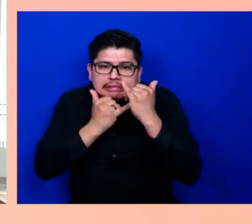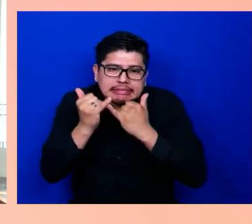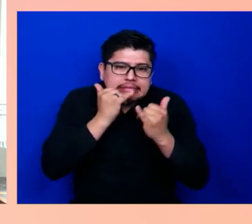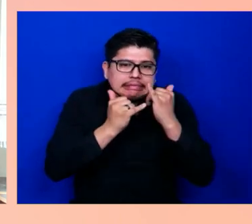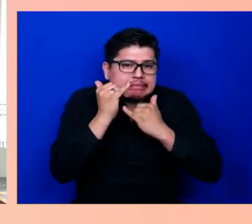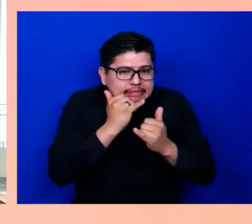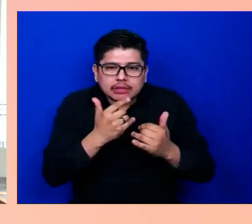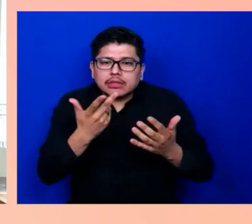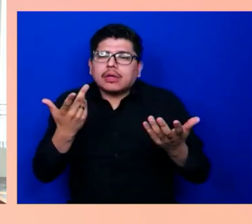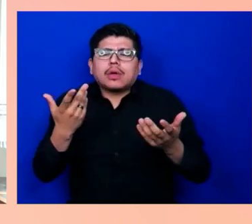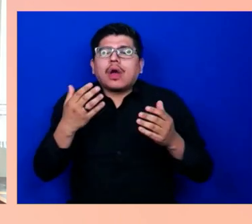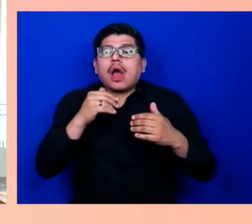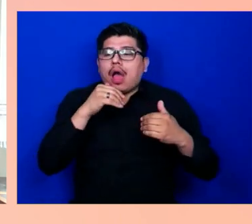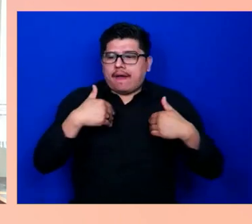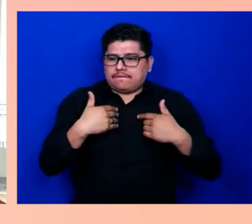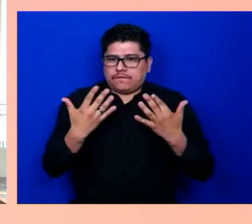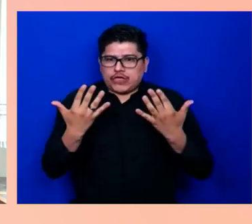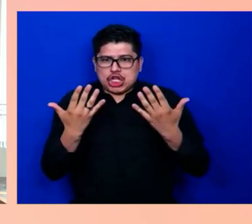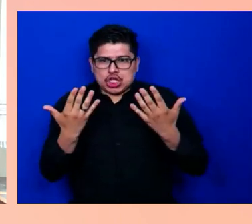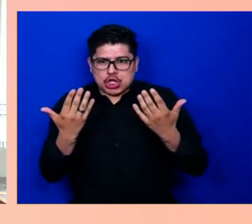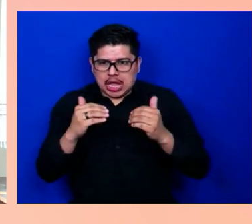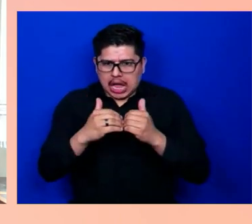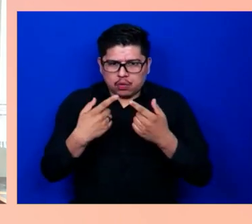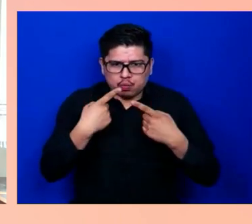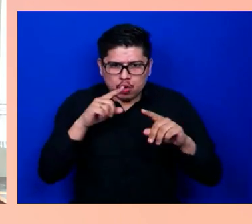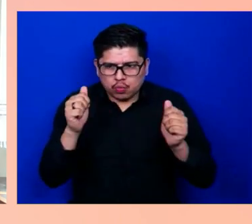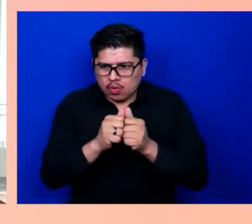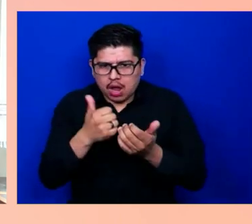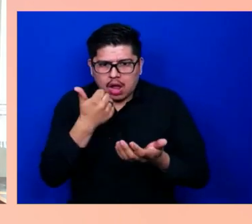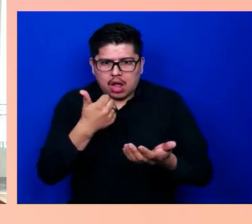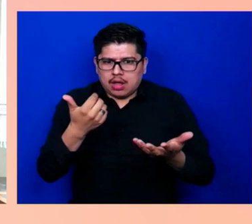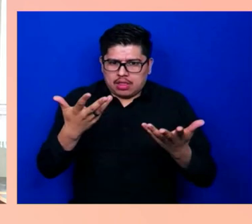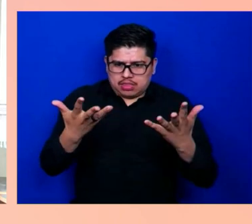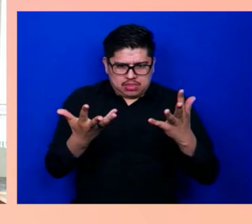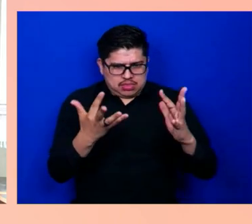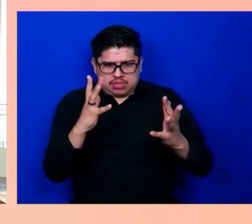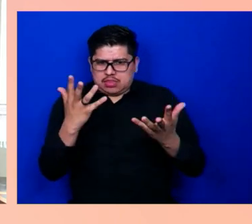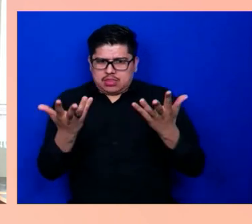work with any dexterity, to go back and add